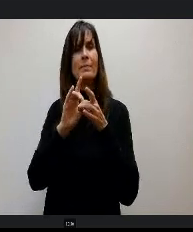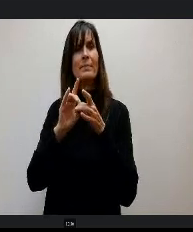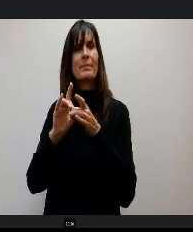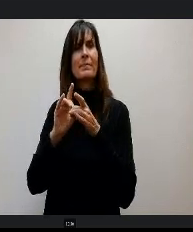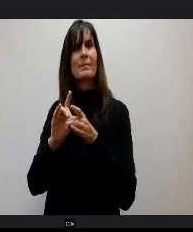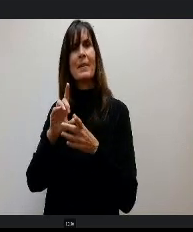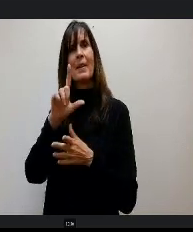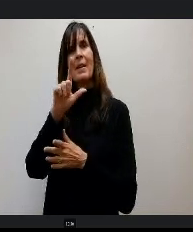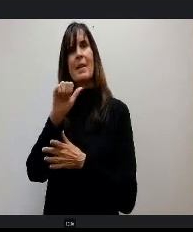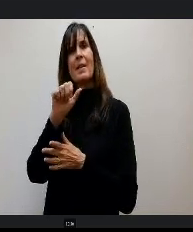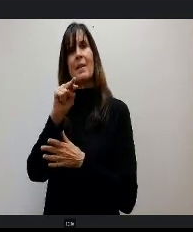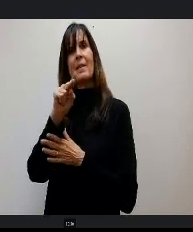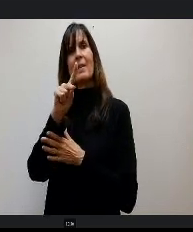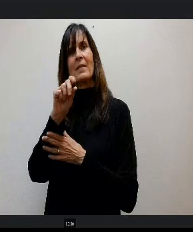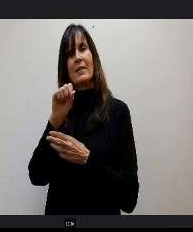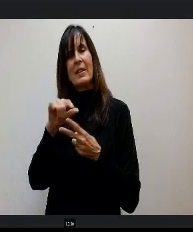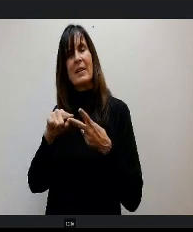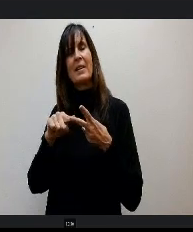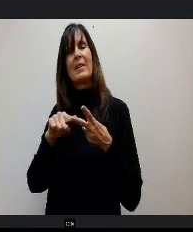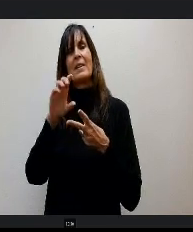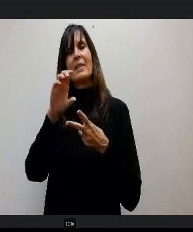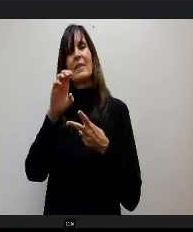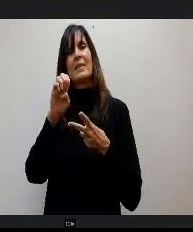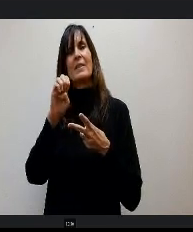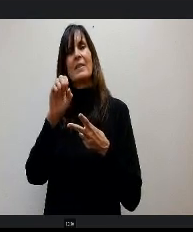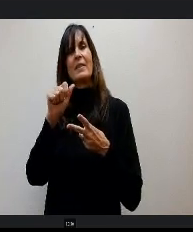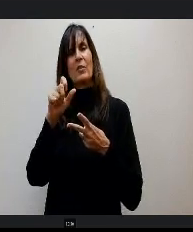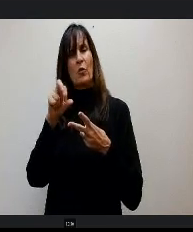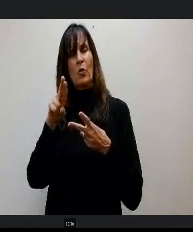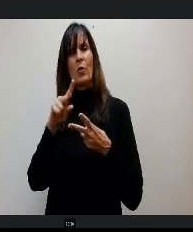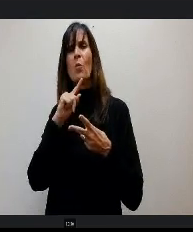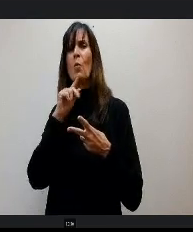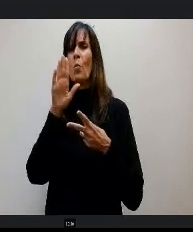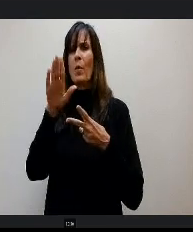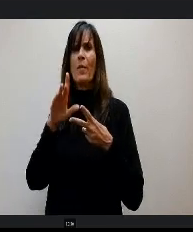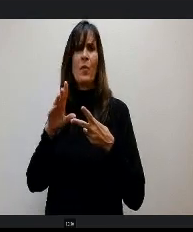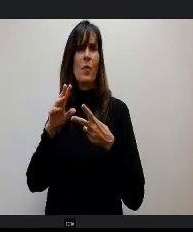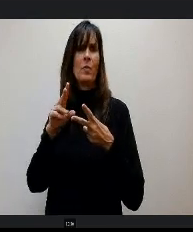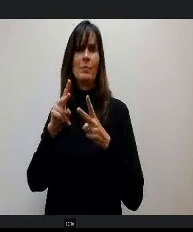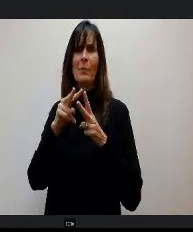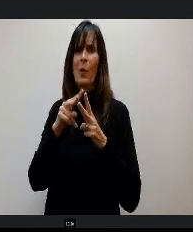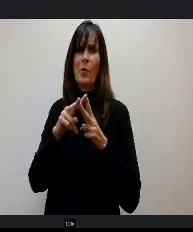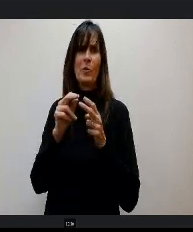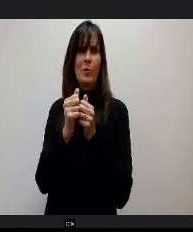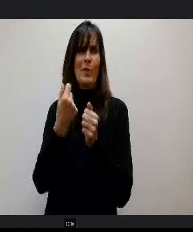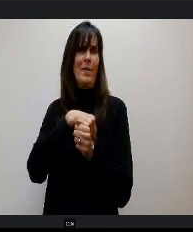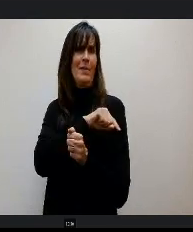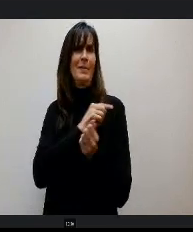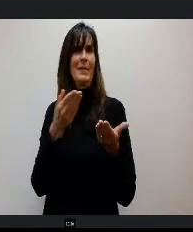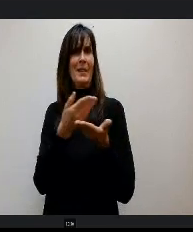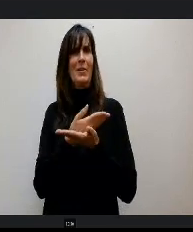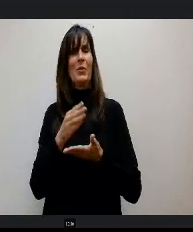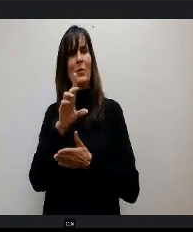Pack and Ann Caesar there and they've just been great partners with us here in D20 and actually Lindsay